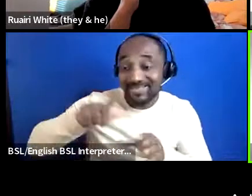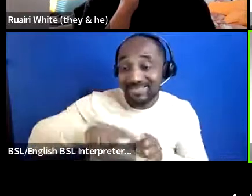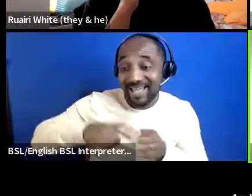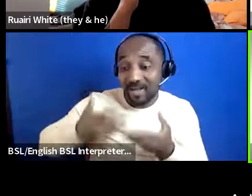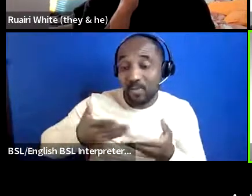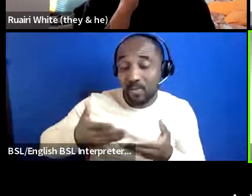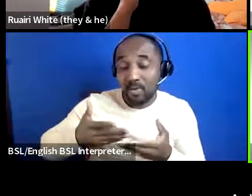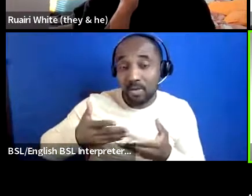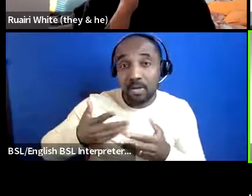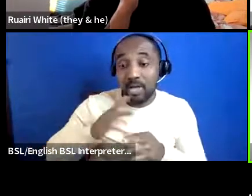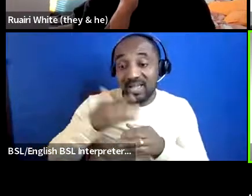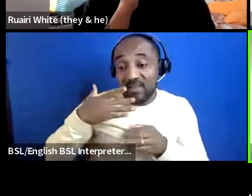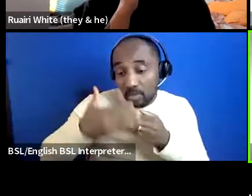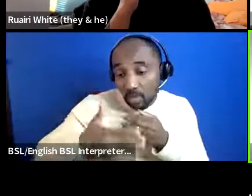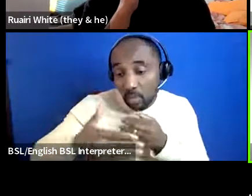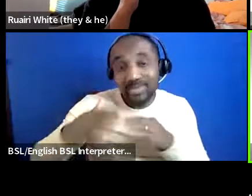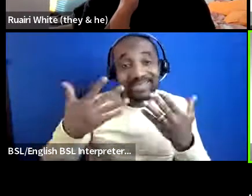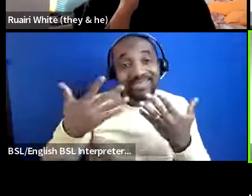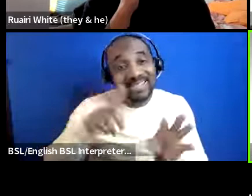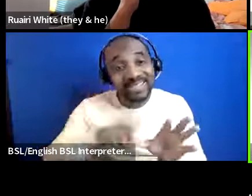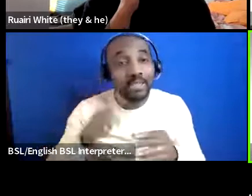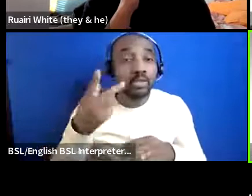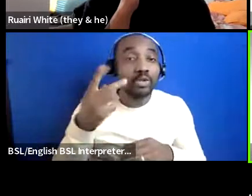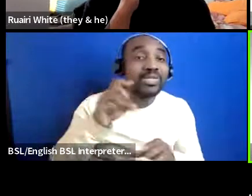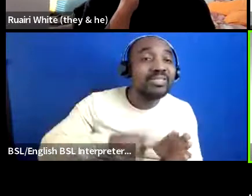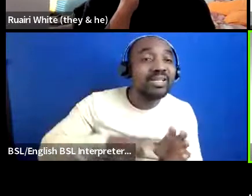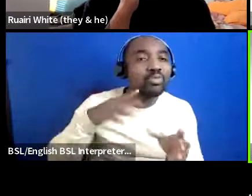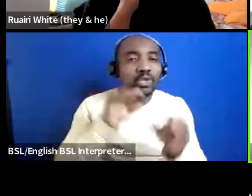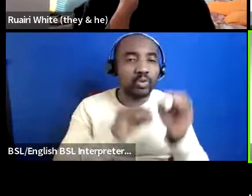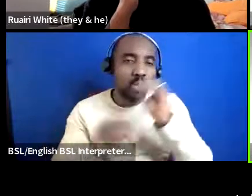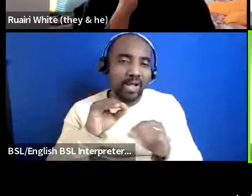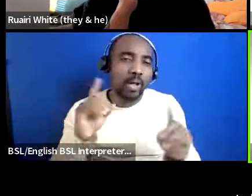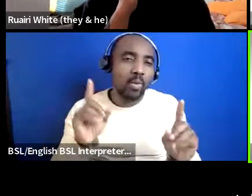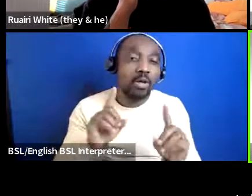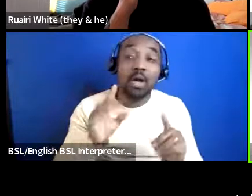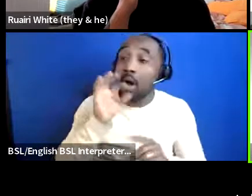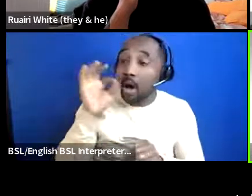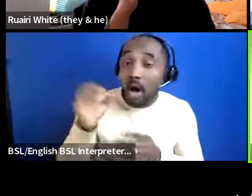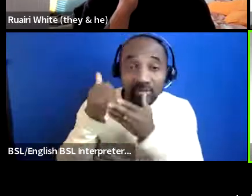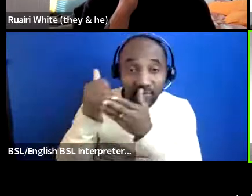then let's figure that out so ask for help be annoying and slow down